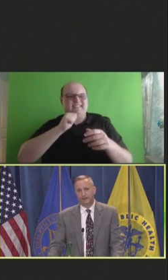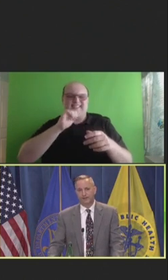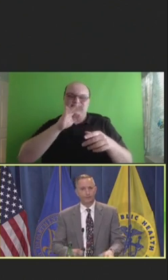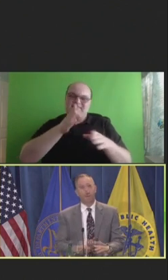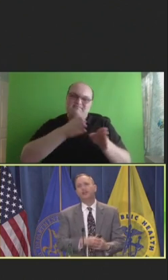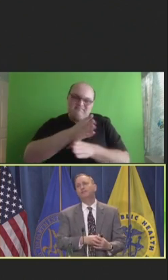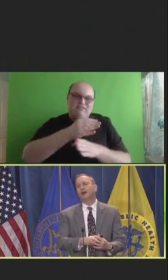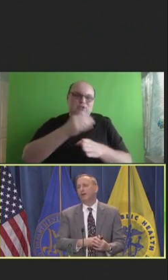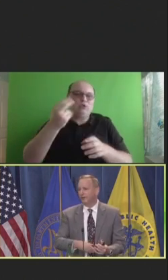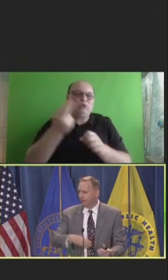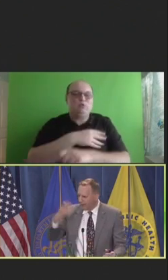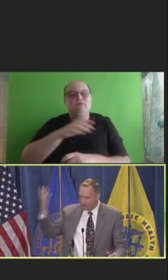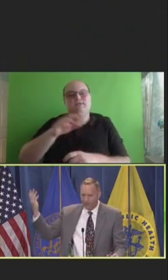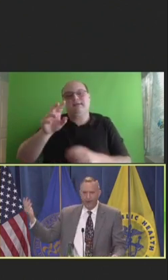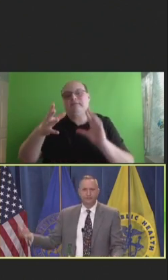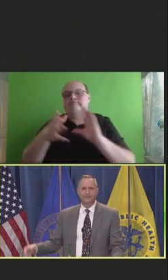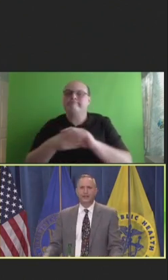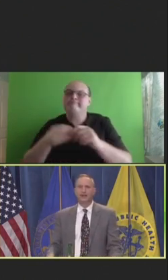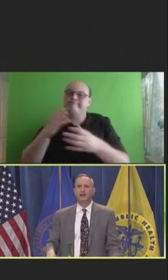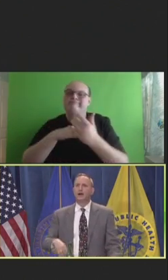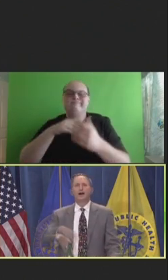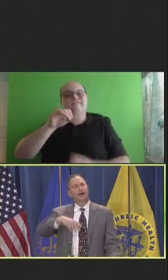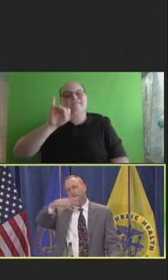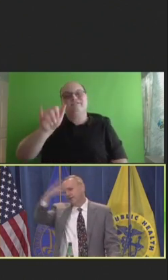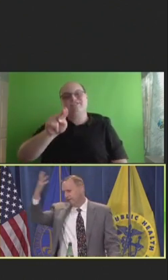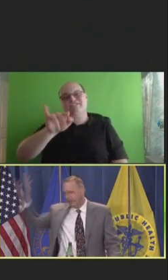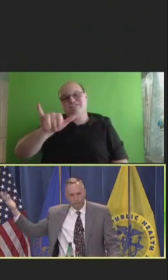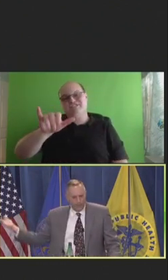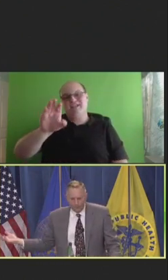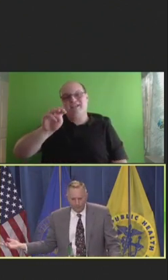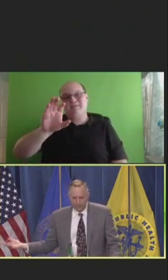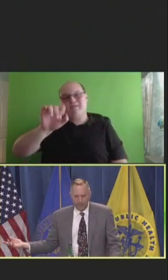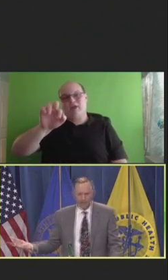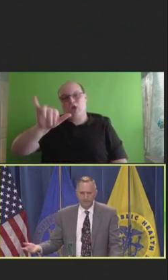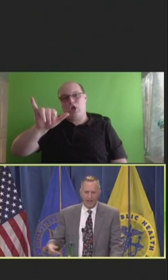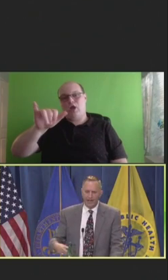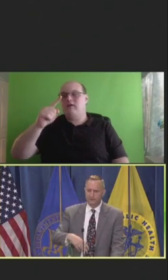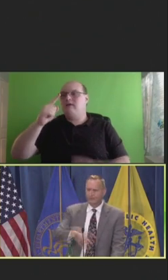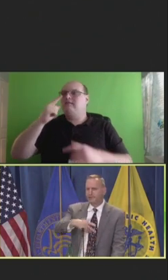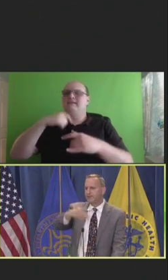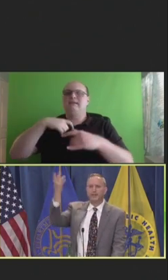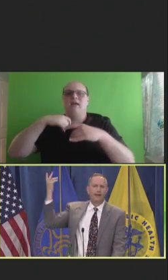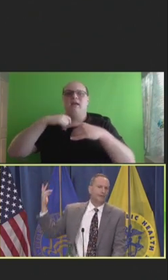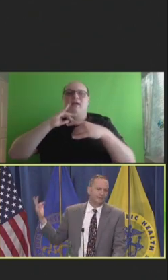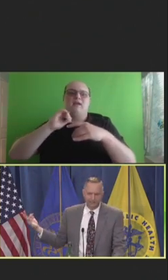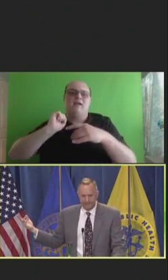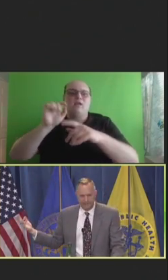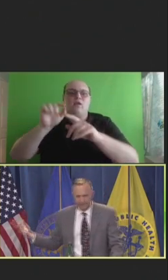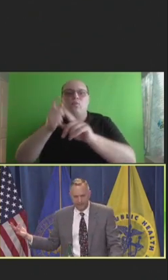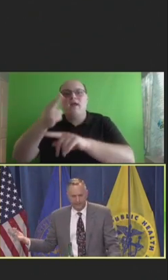If you remember Jenny McCarthy coming out and saying, the light went out in my child's eyes when he was given the hepatitis C vaccine.